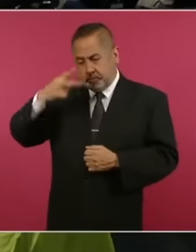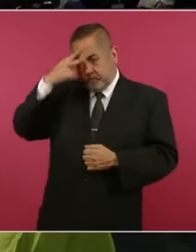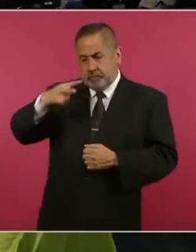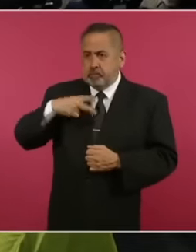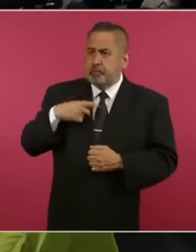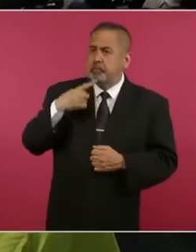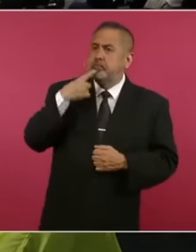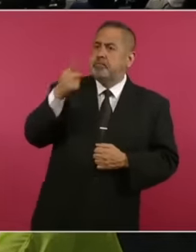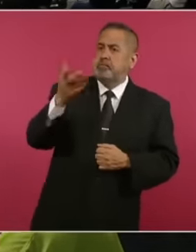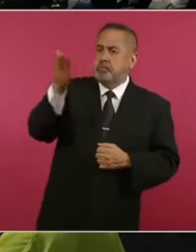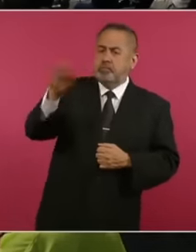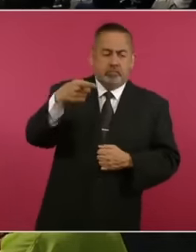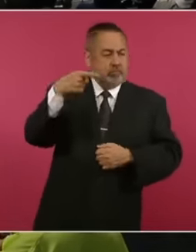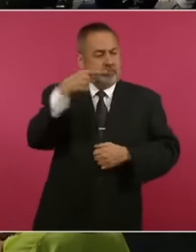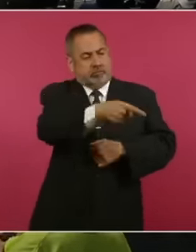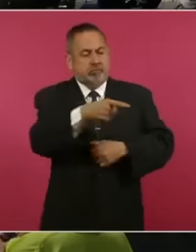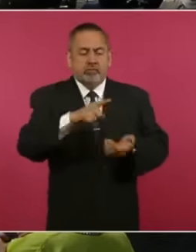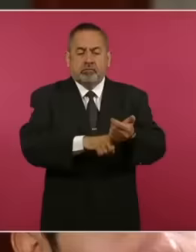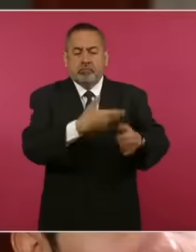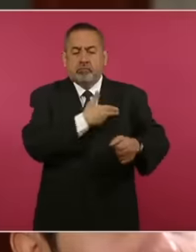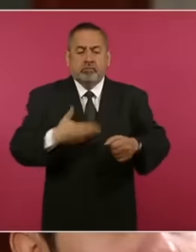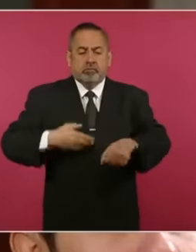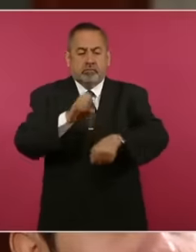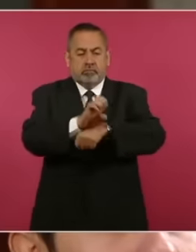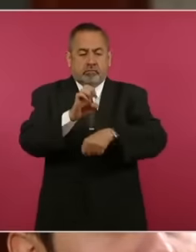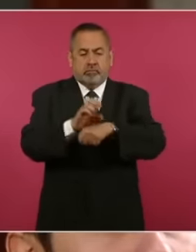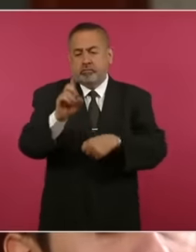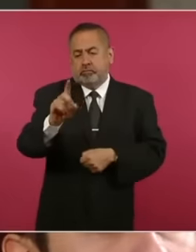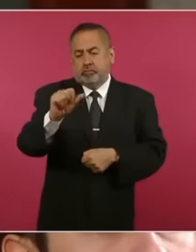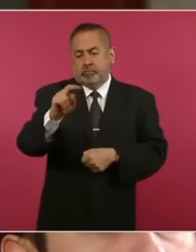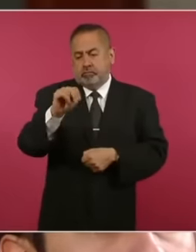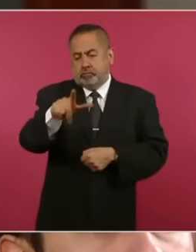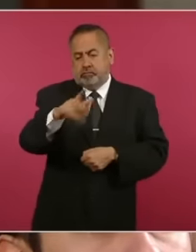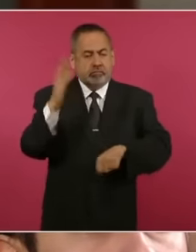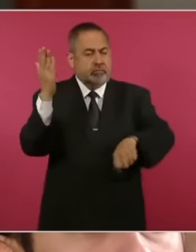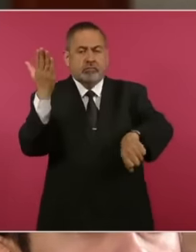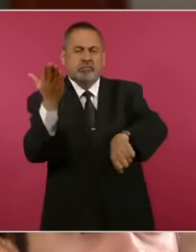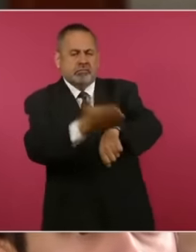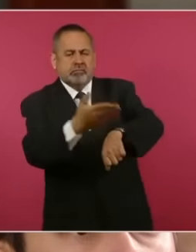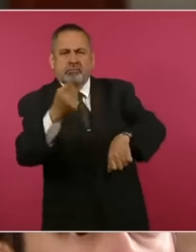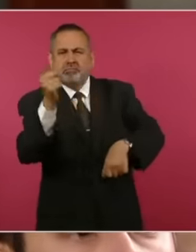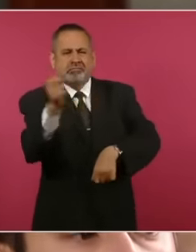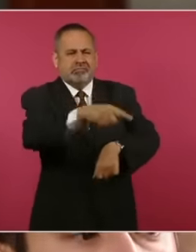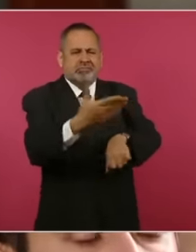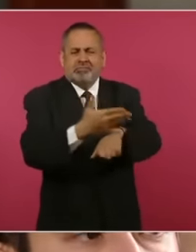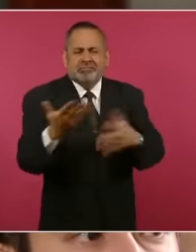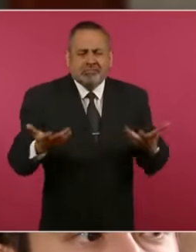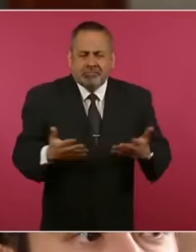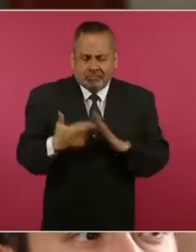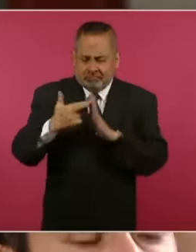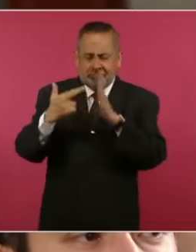of Ecuador Daniel Noboa to face and and adhering to the international framework eh it is feasible that this complaint that